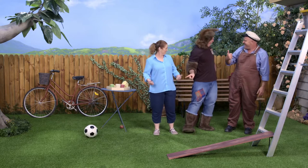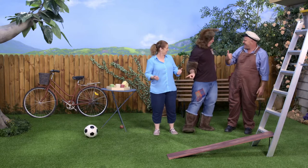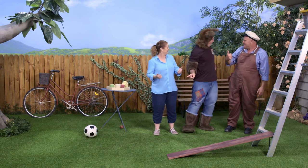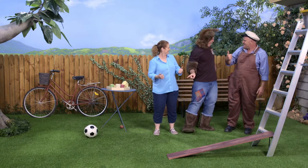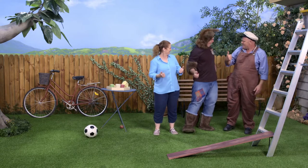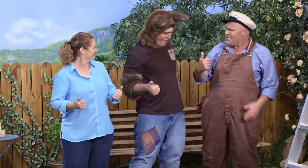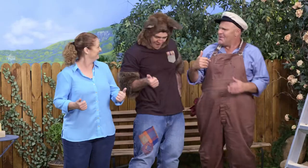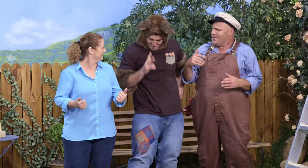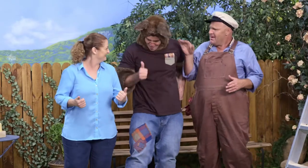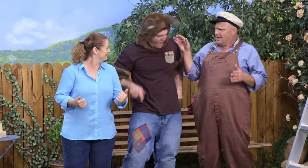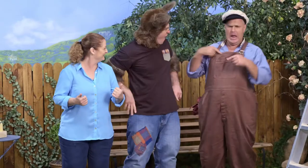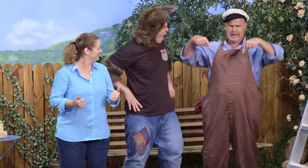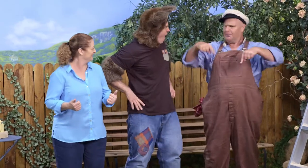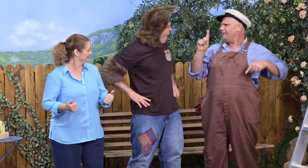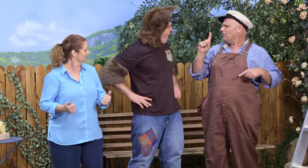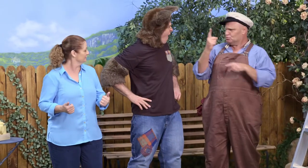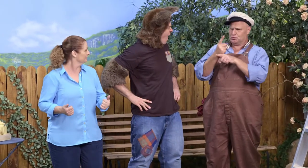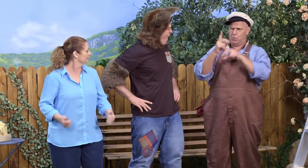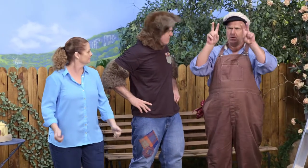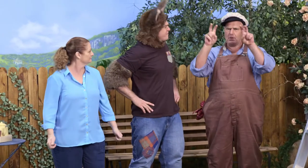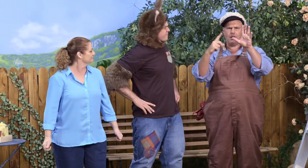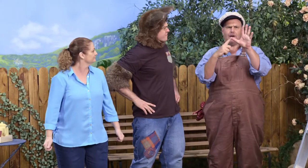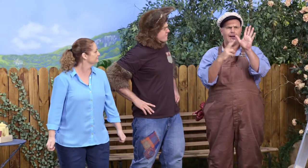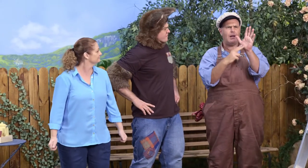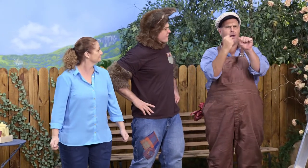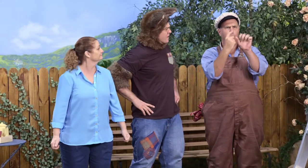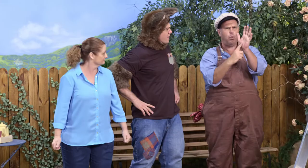That was great! Well, I was gonna teach you about angles, wasn't I?